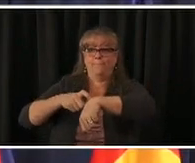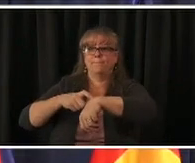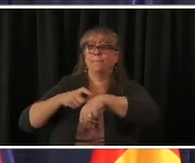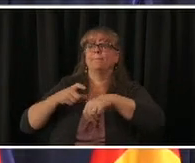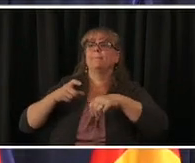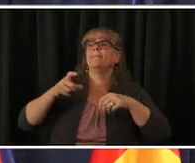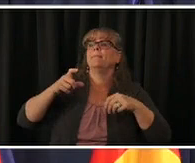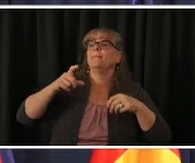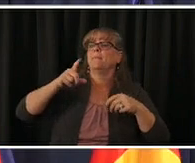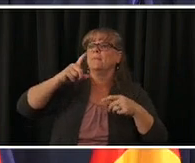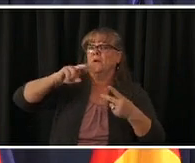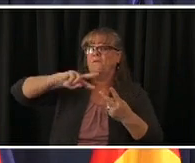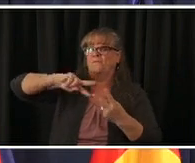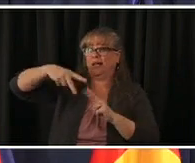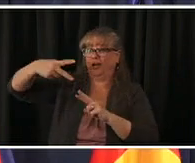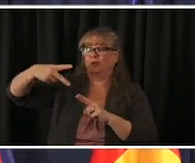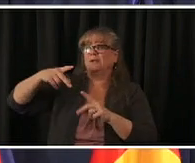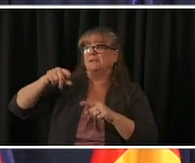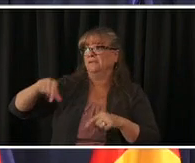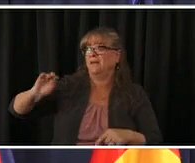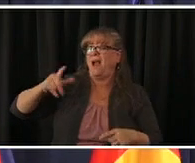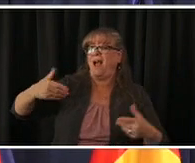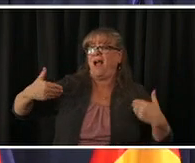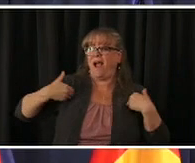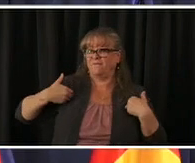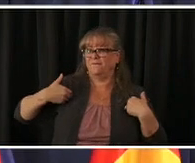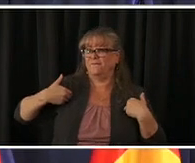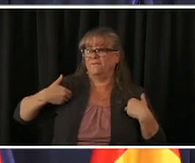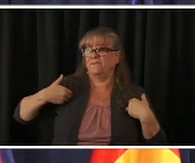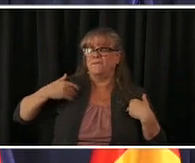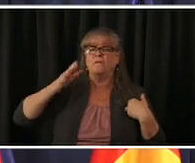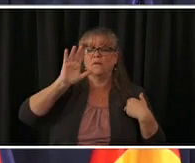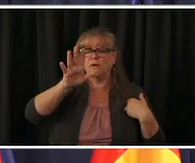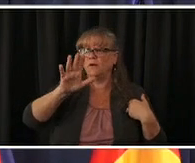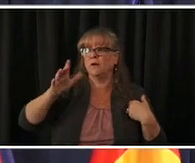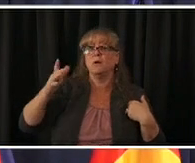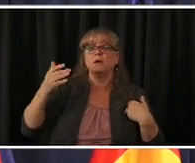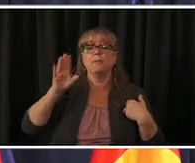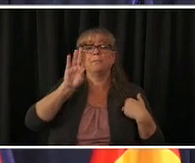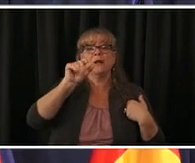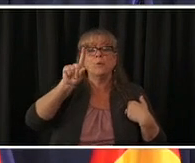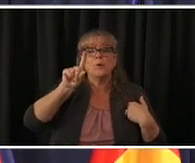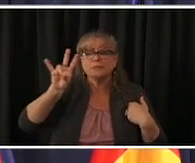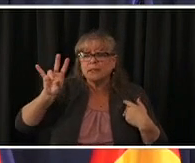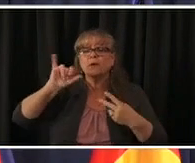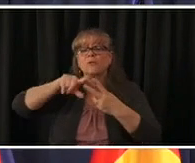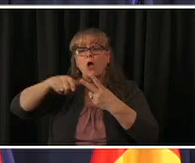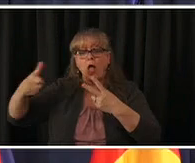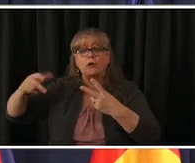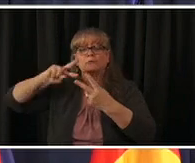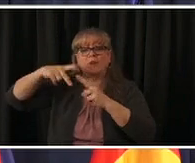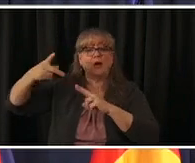no no one is surprised by that it's because they spread faster than the original strain the